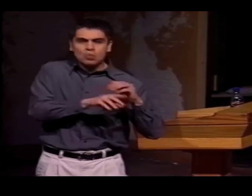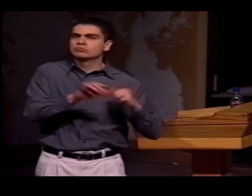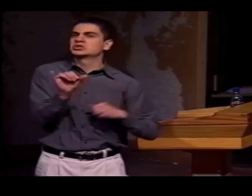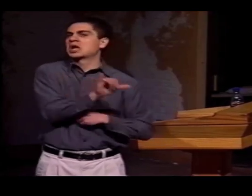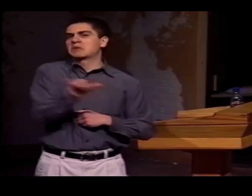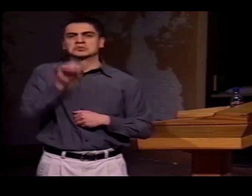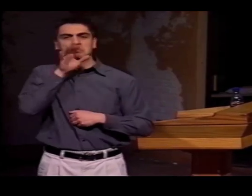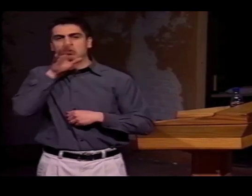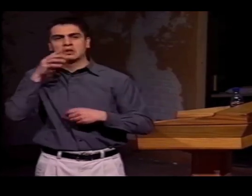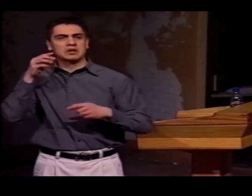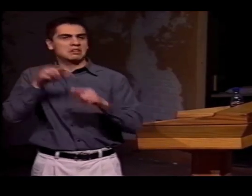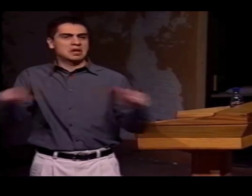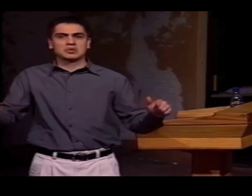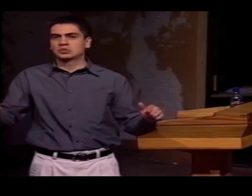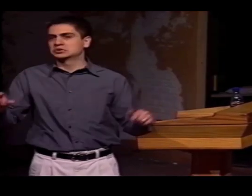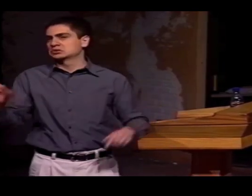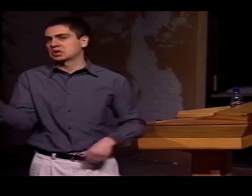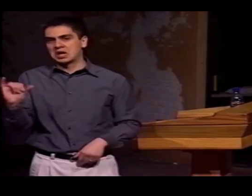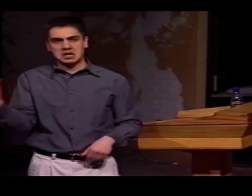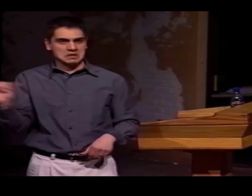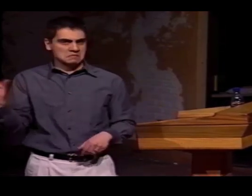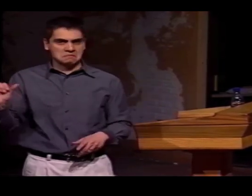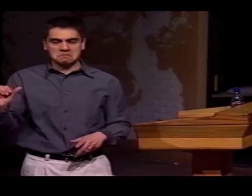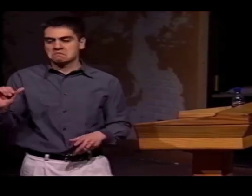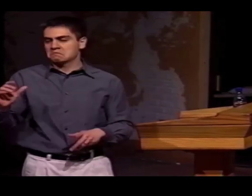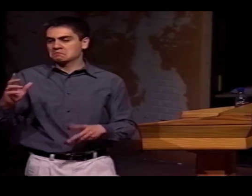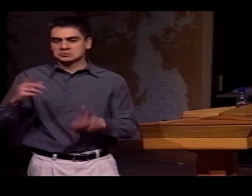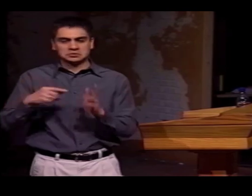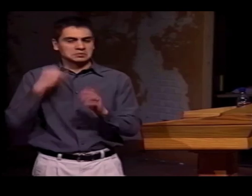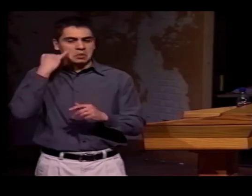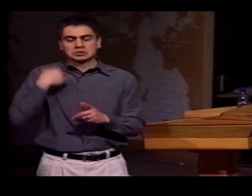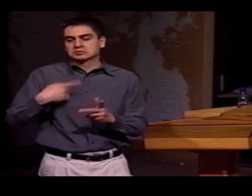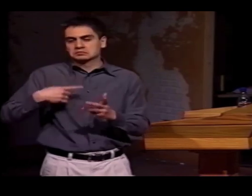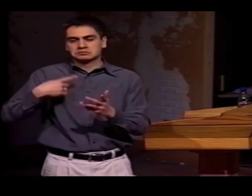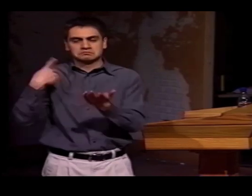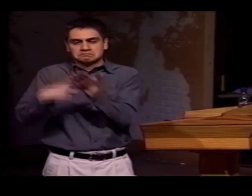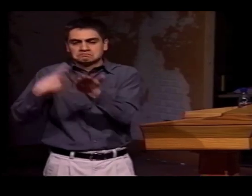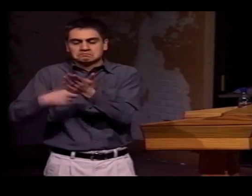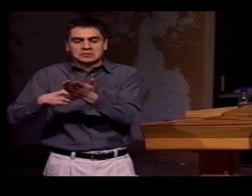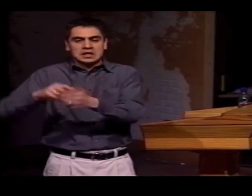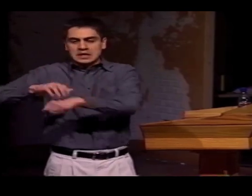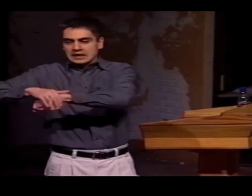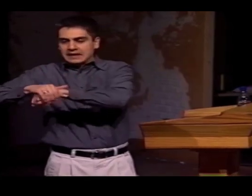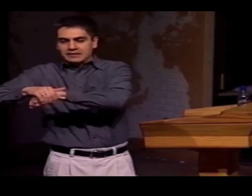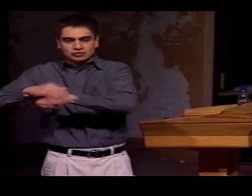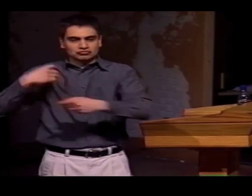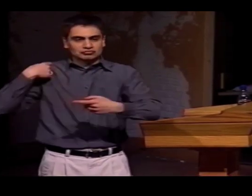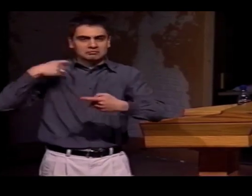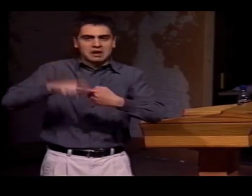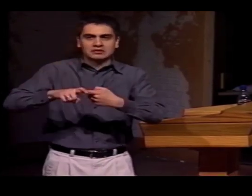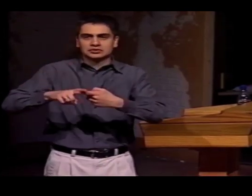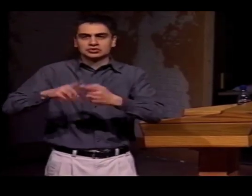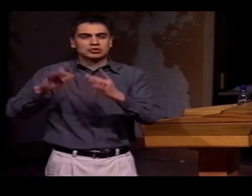HAVE BEEN BETWEEN SPOKEN LANGUAGES. AND, FOR EXAMPLE, IF WE WERE TO TALK ABOUT SPOKEN ENGLISH